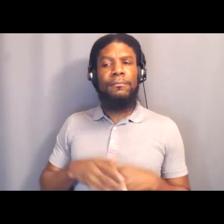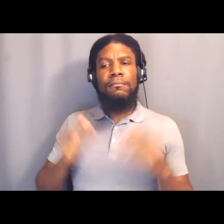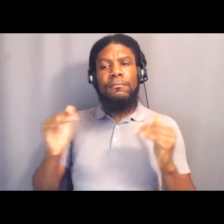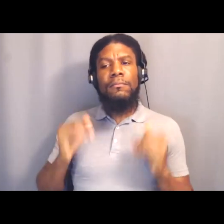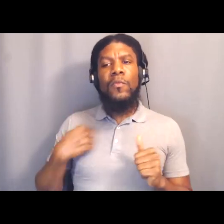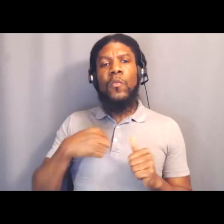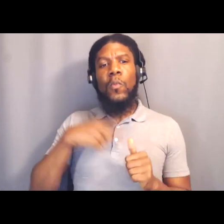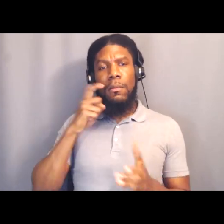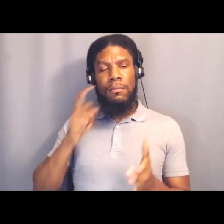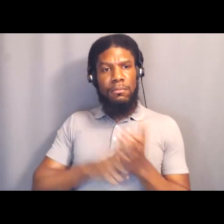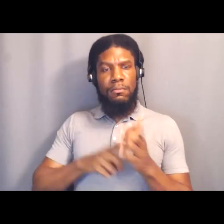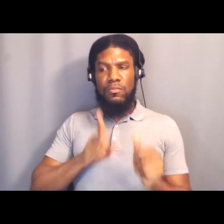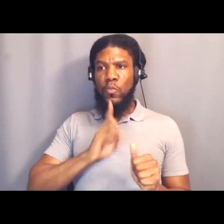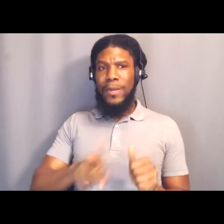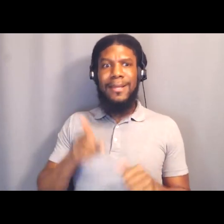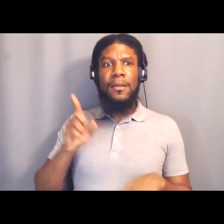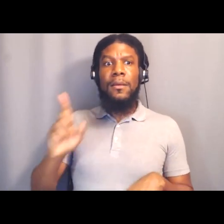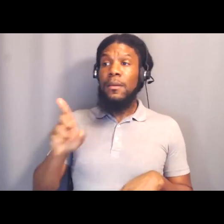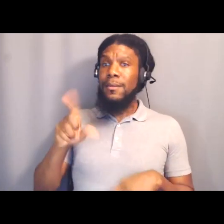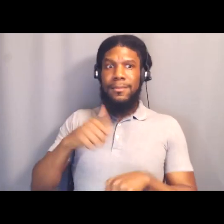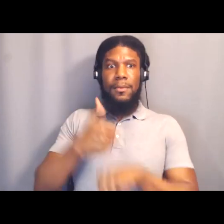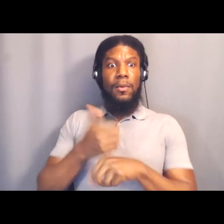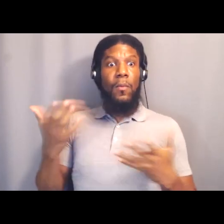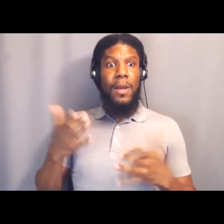and the city council unanimously supported his budget